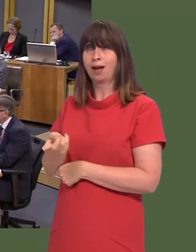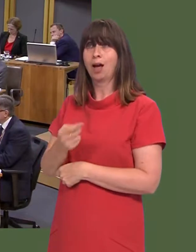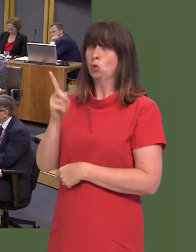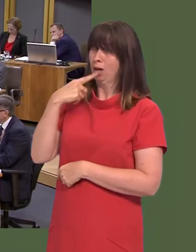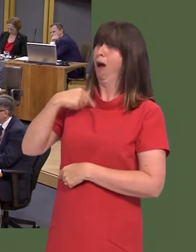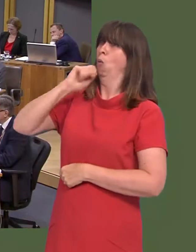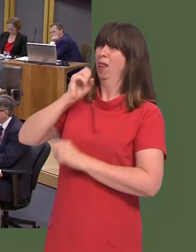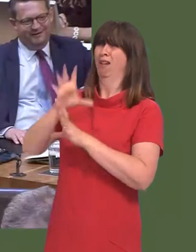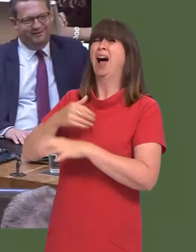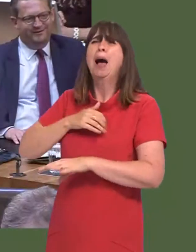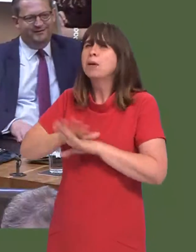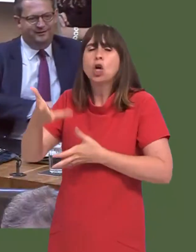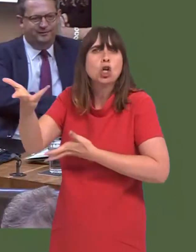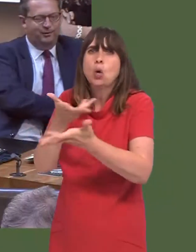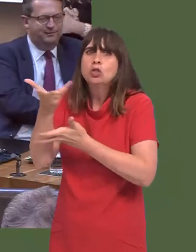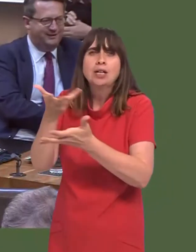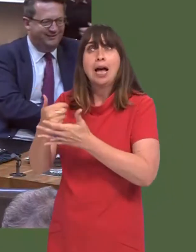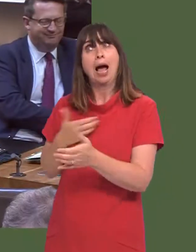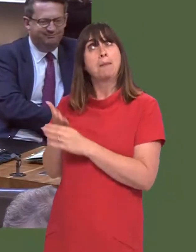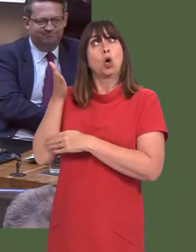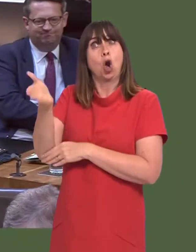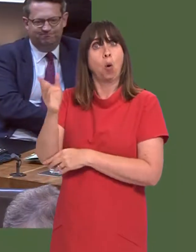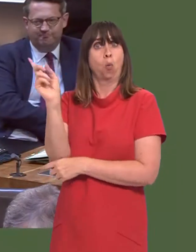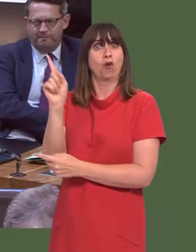I can say that Iím not going there to negotiate; Iím going there to explain the position that